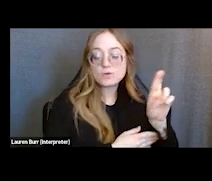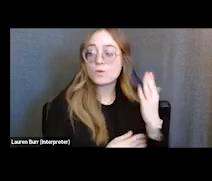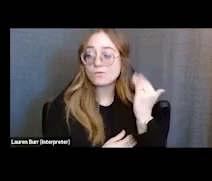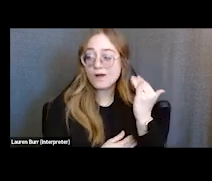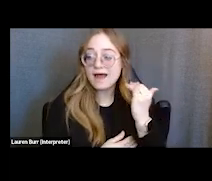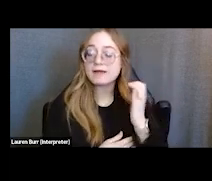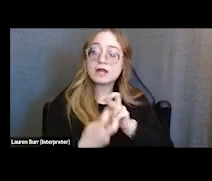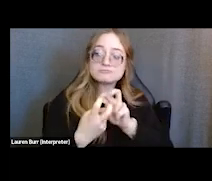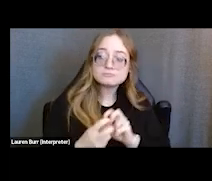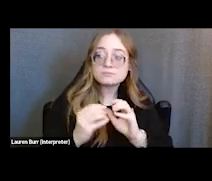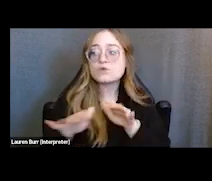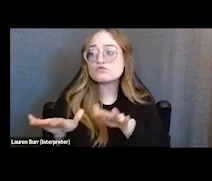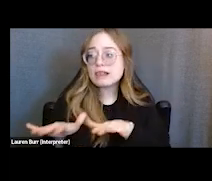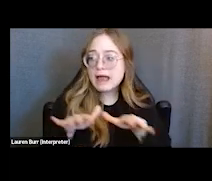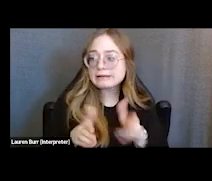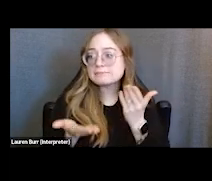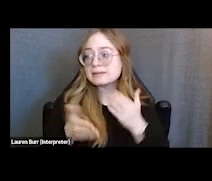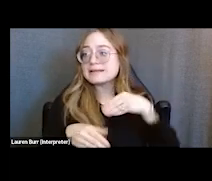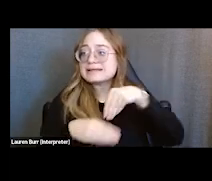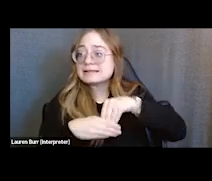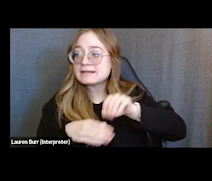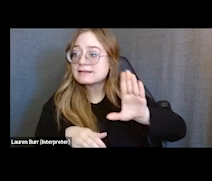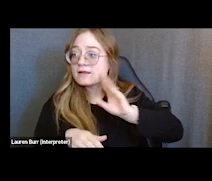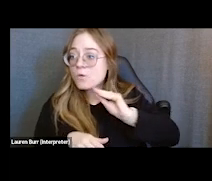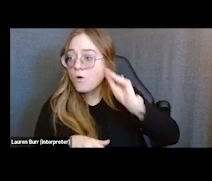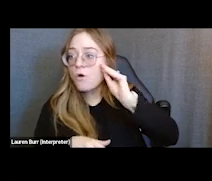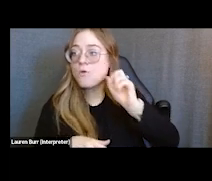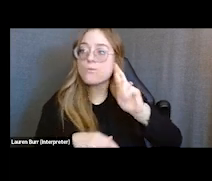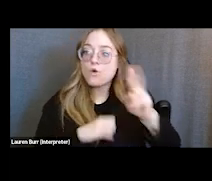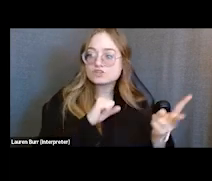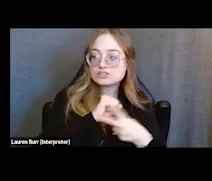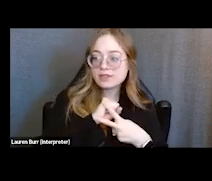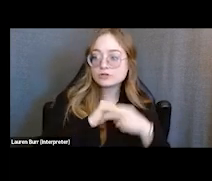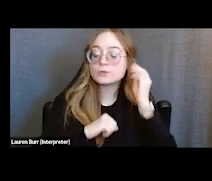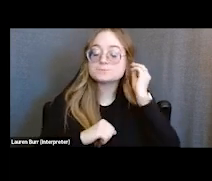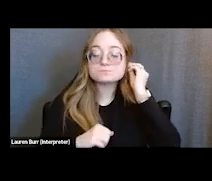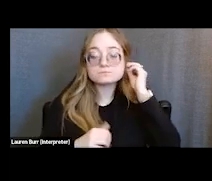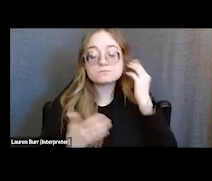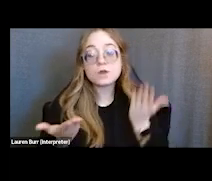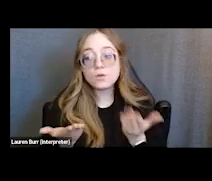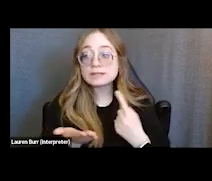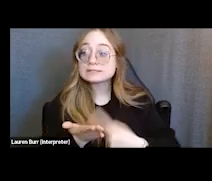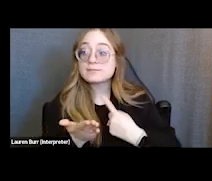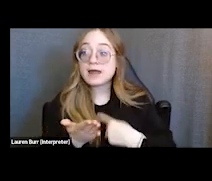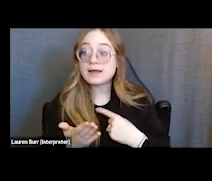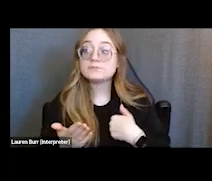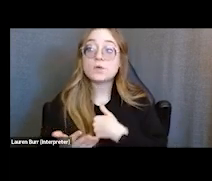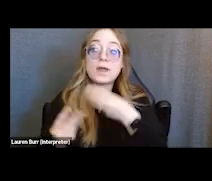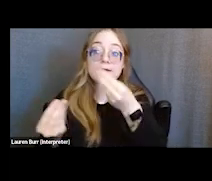Maybe we're going to their homes or we see them at the shelter. So we sometimes get information that may not be shared with providers,